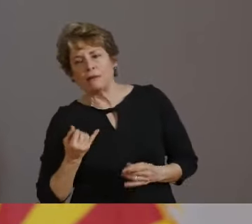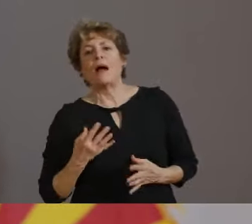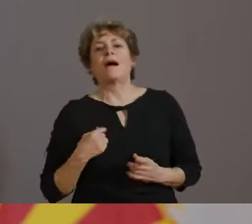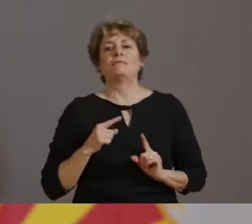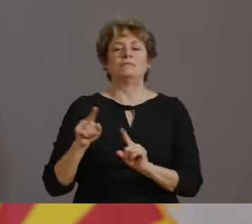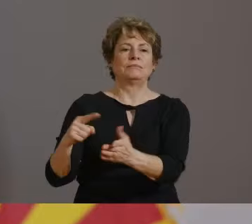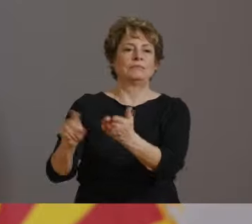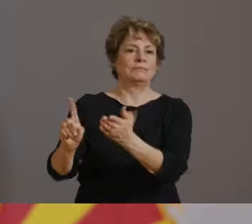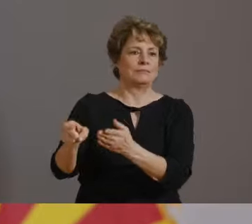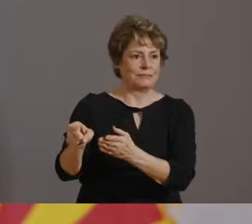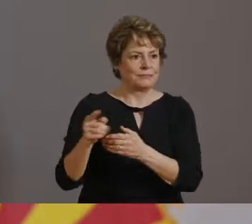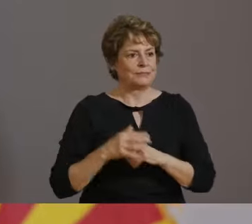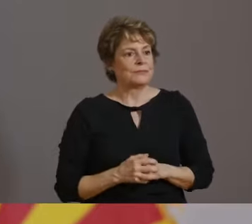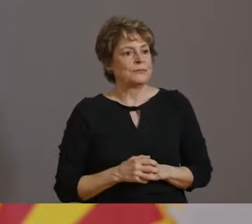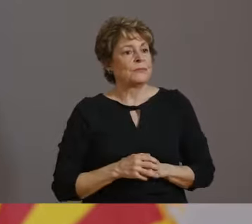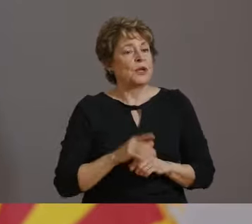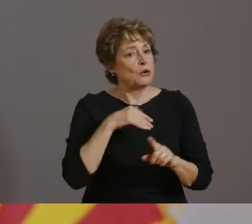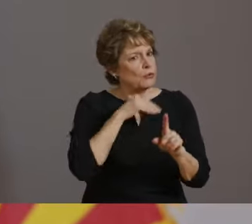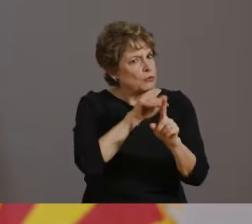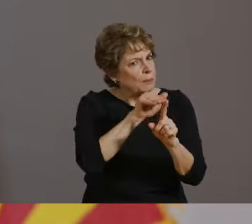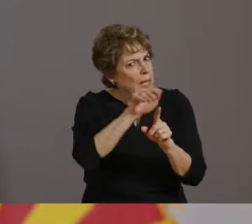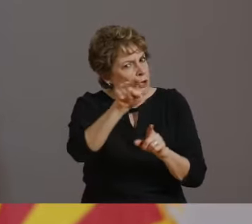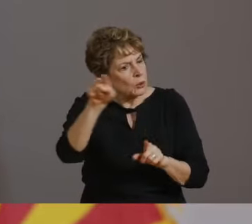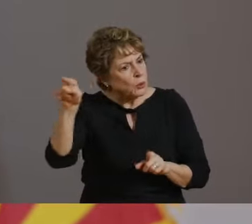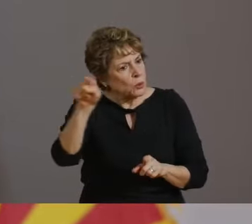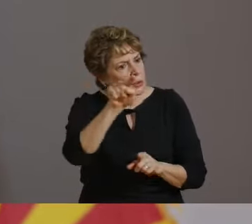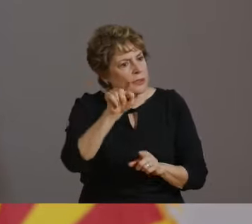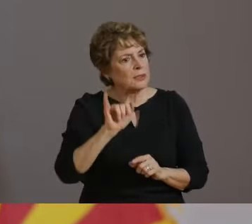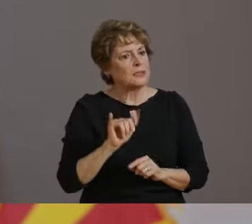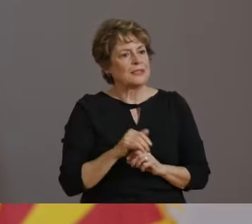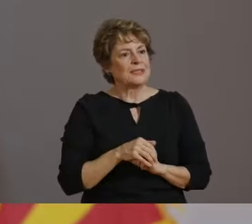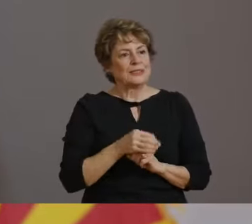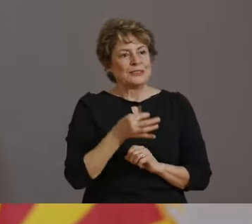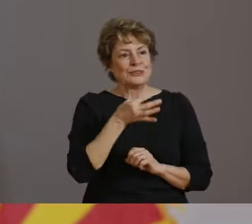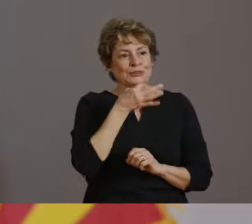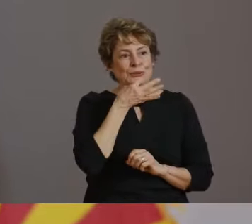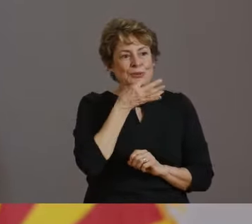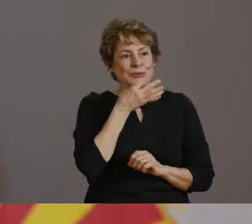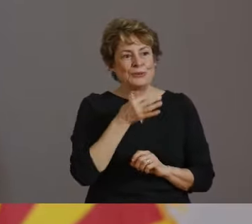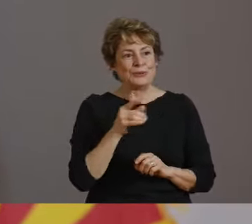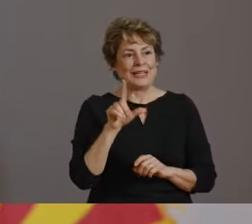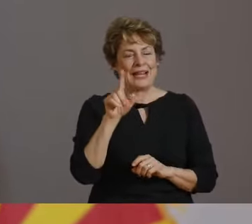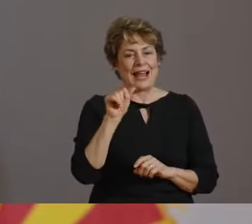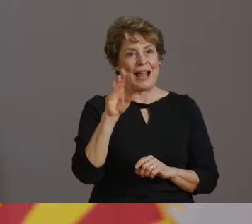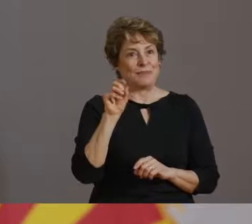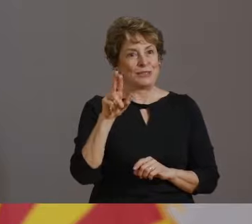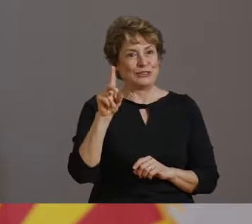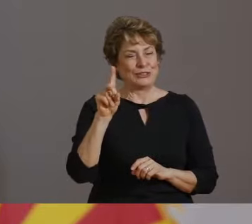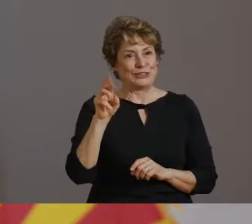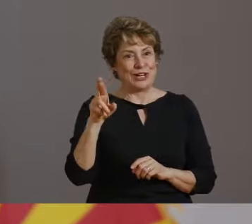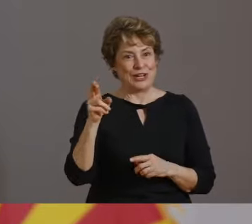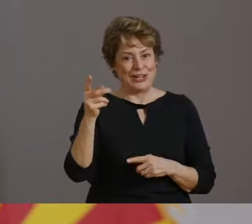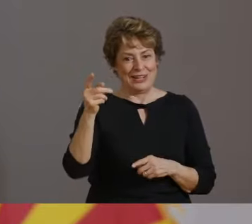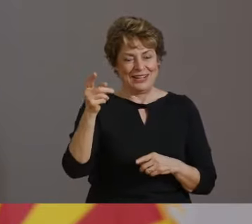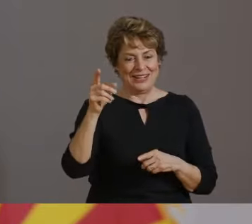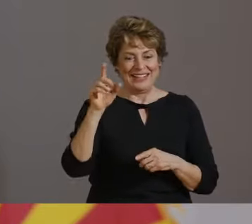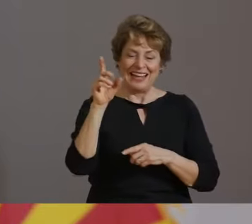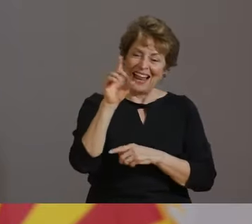THIS UPCOMING WEEKEND IS LABOR DAY. WE ASK THAT ALL ARIZONANS REMEMBER THAT YOU ARE SAFER AT HOME.